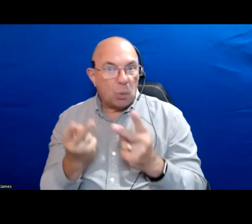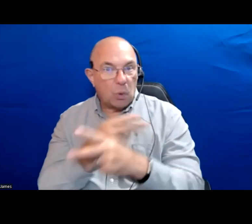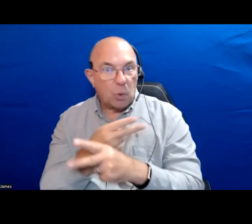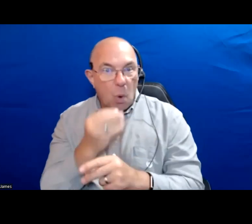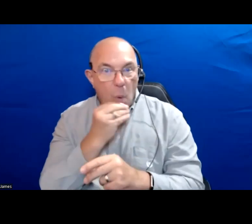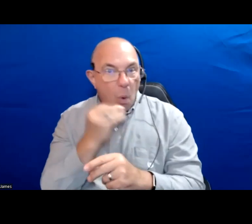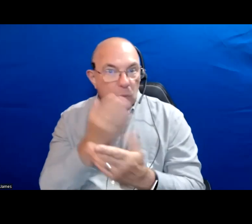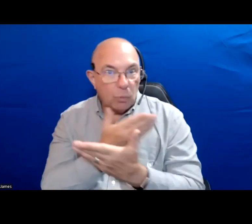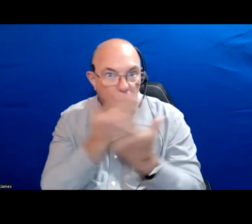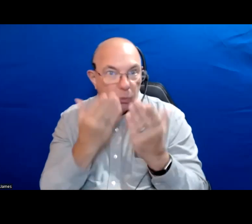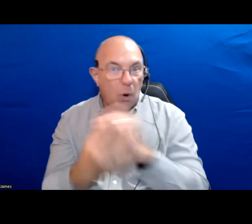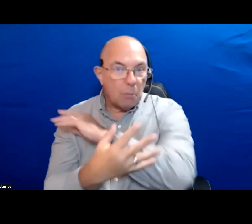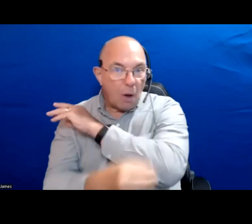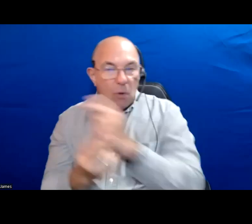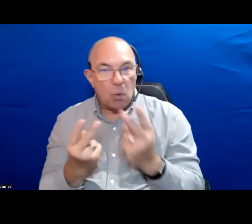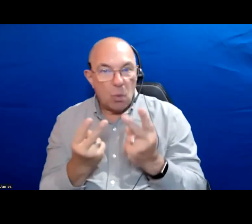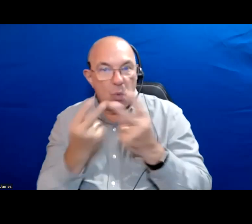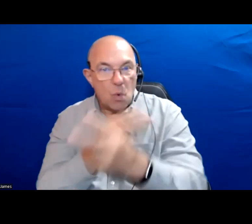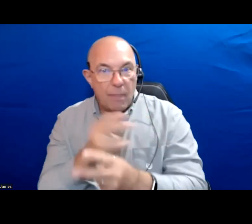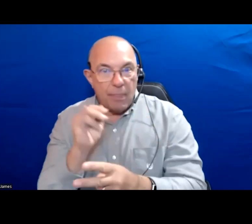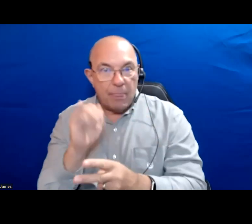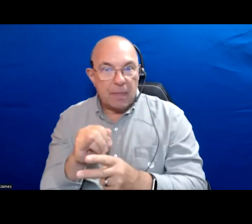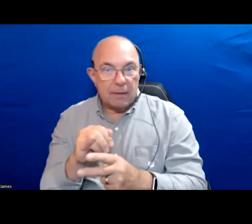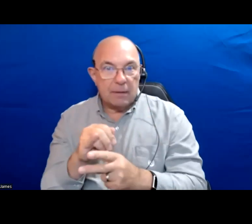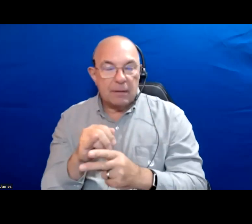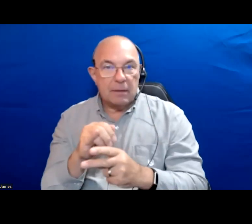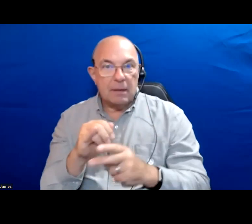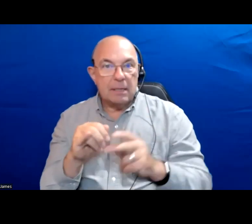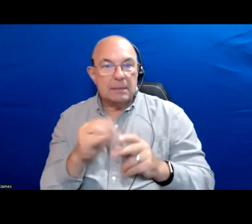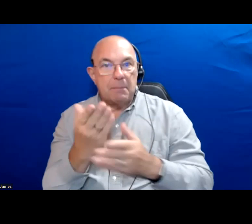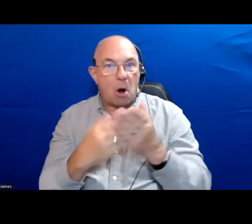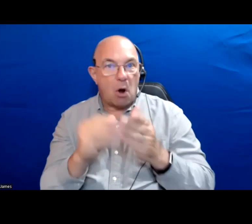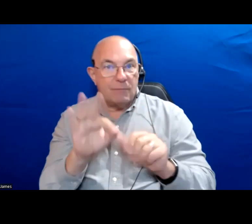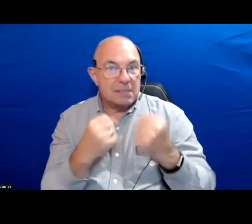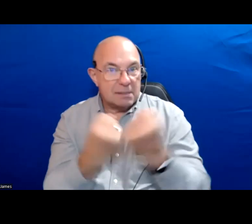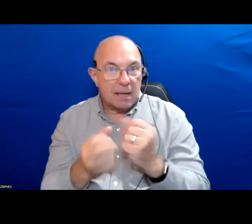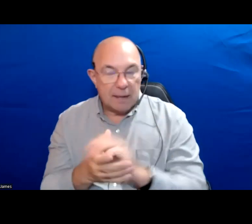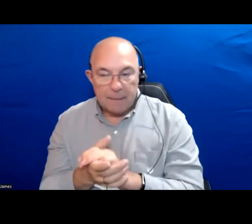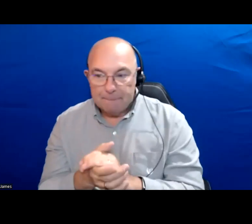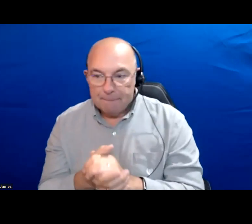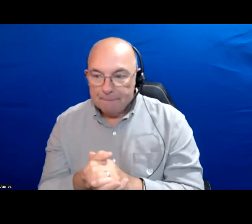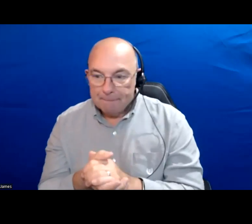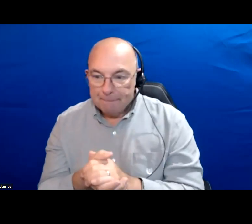and poverty? Of this dispossessed segment of society. Who wants to take that?